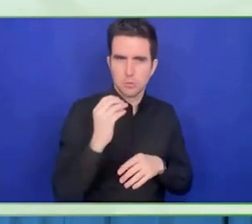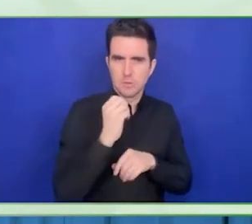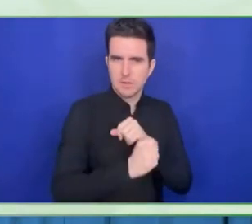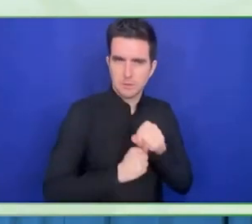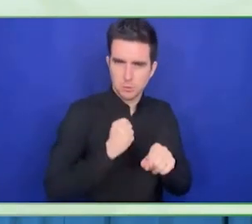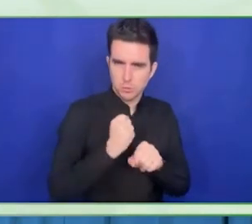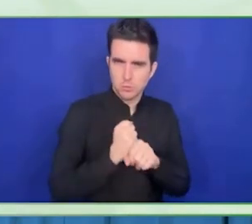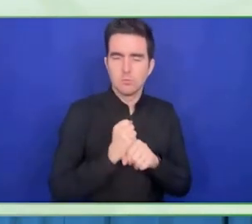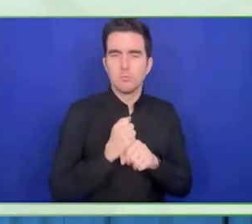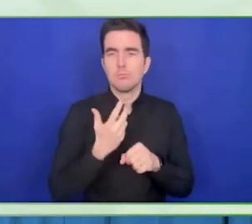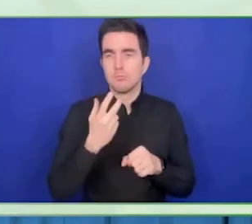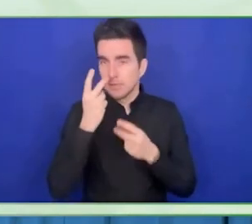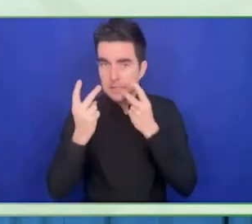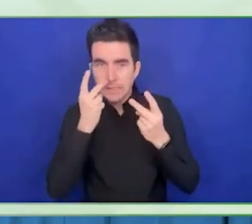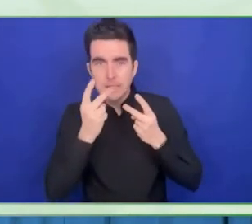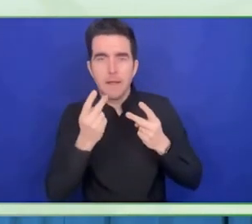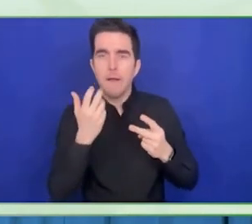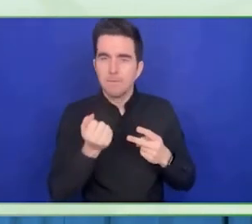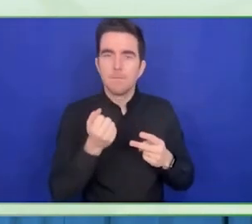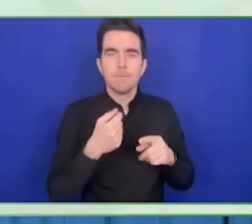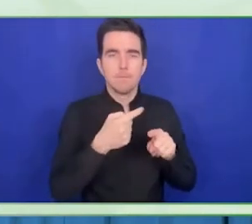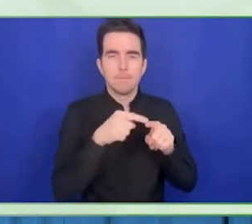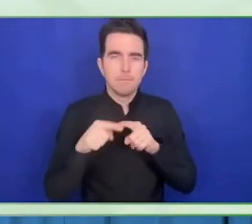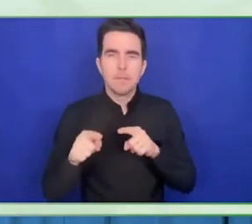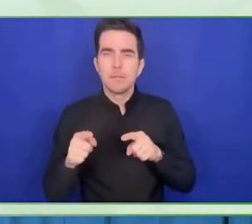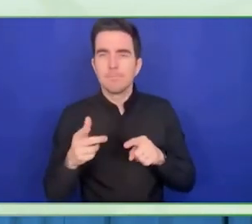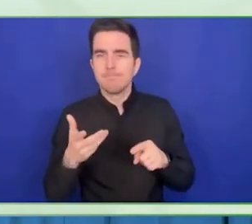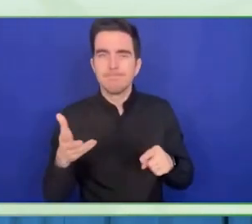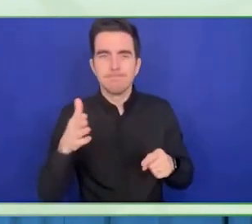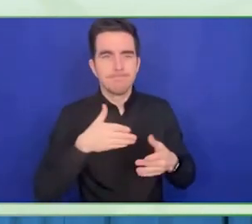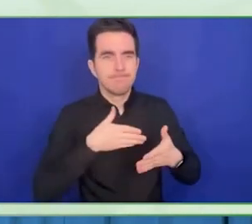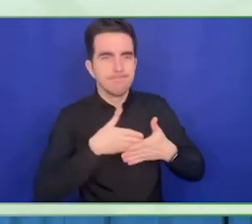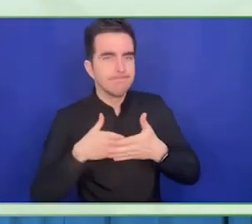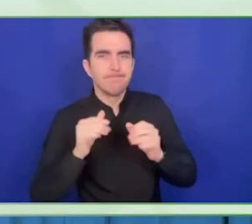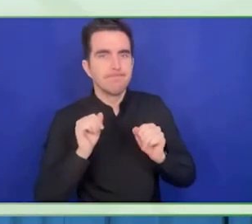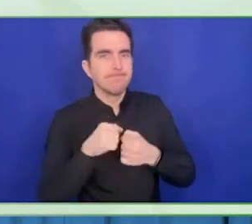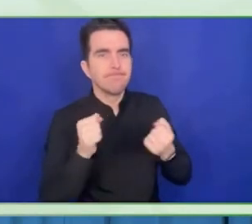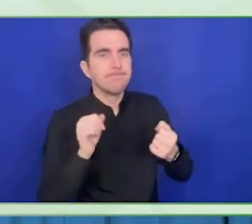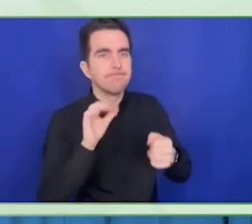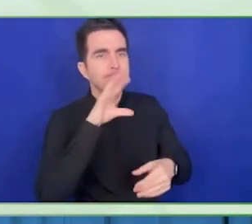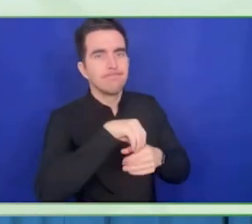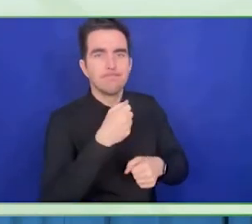We support employment for graduates, and also students in universities.